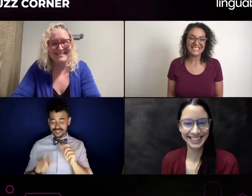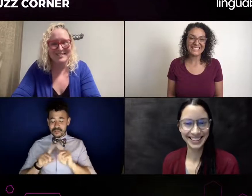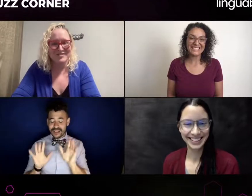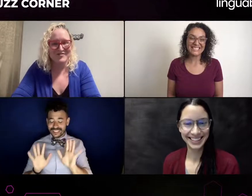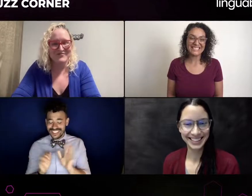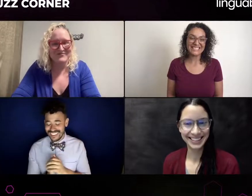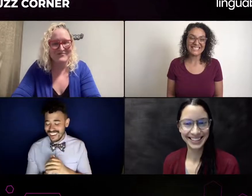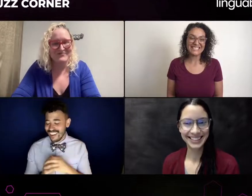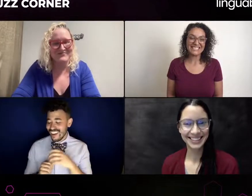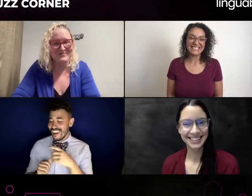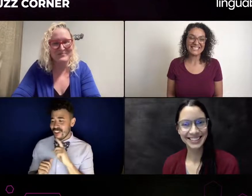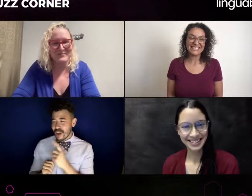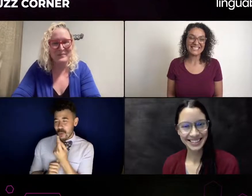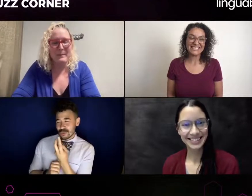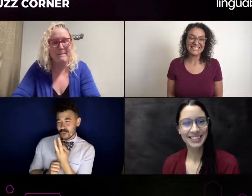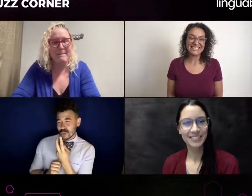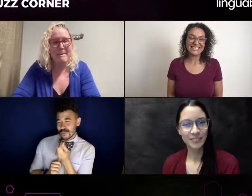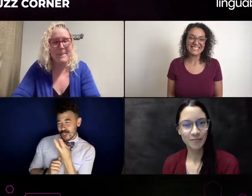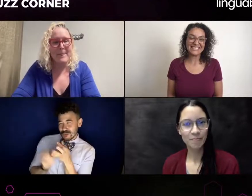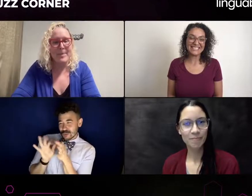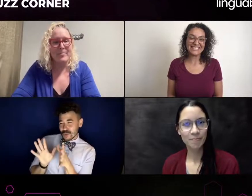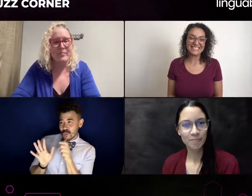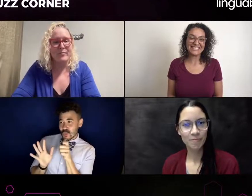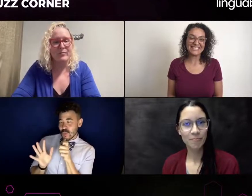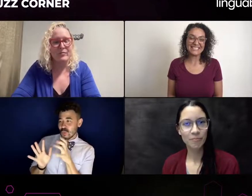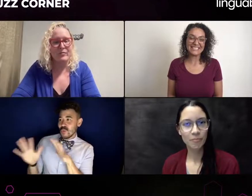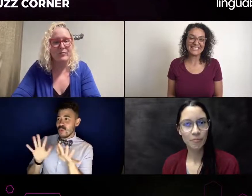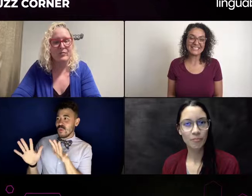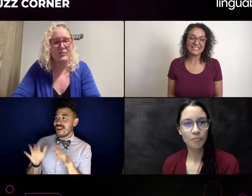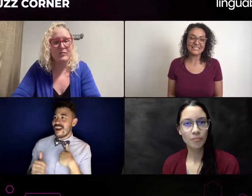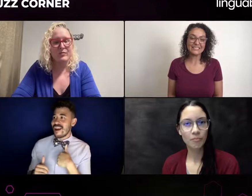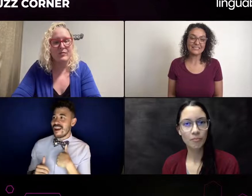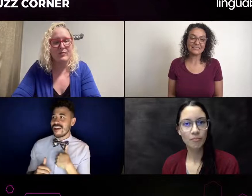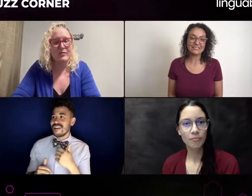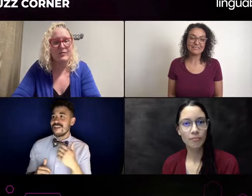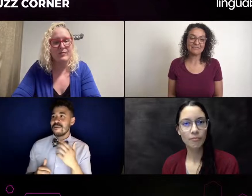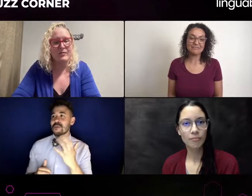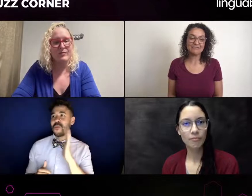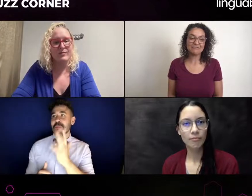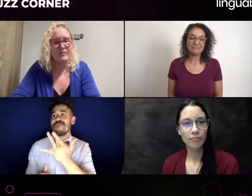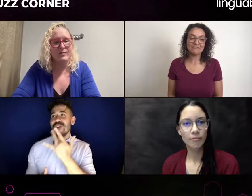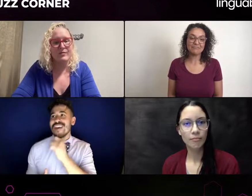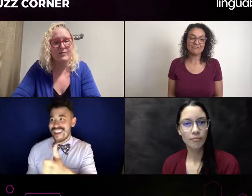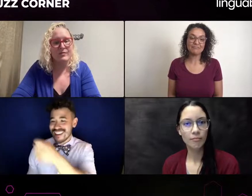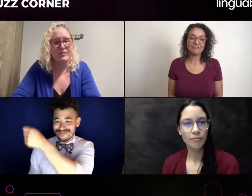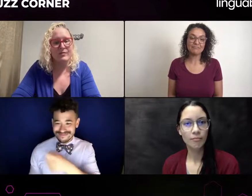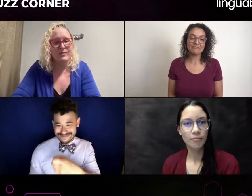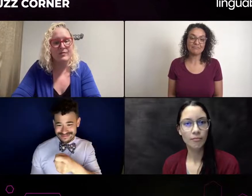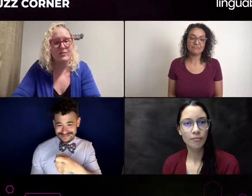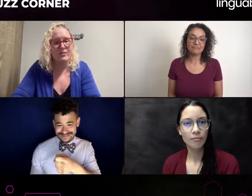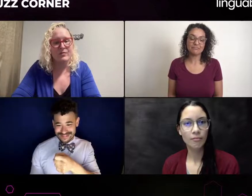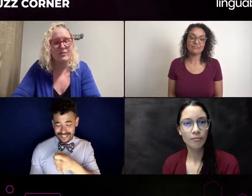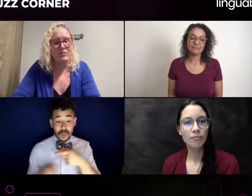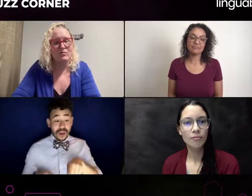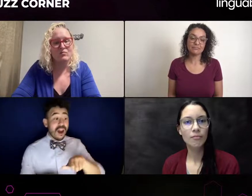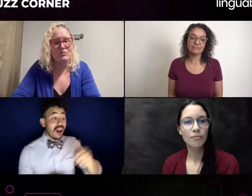And then the casting director asks them to actually come again as an interpreter. Is that OK?